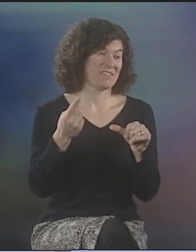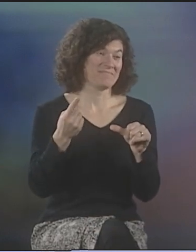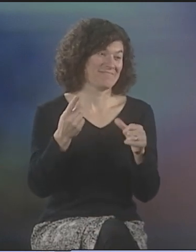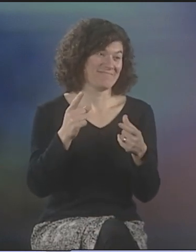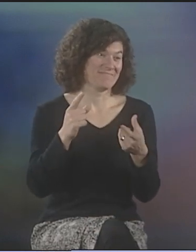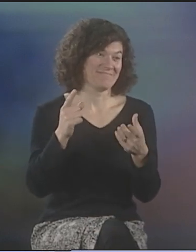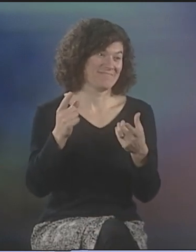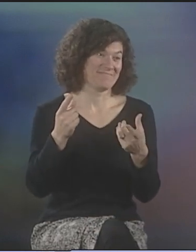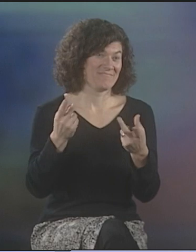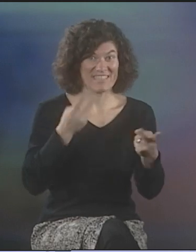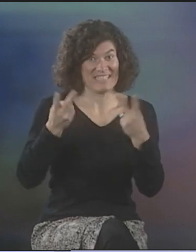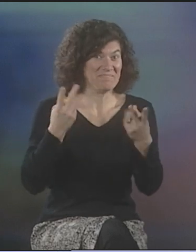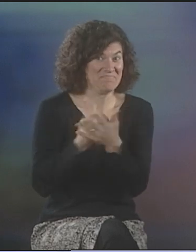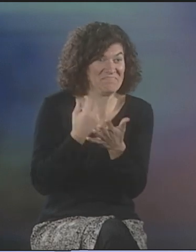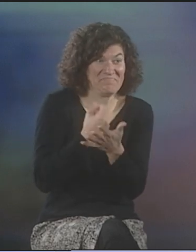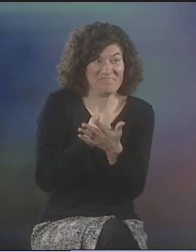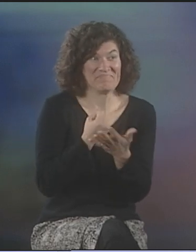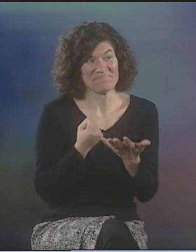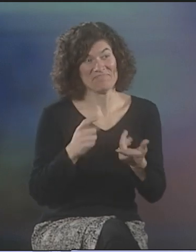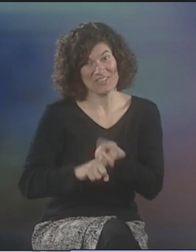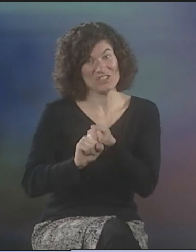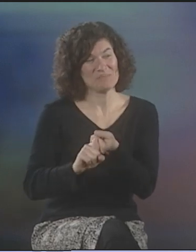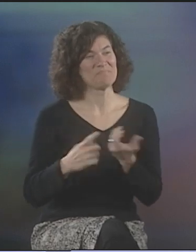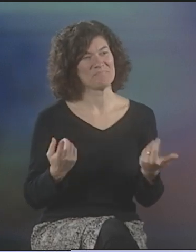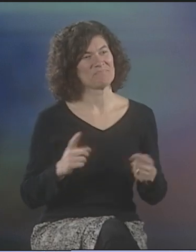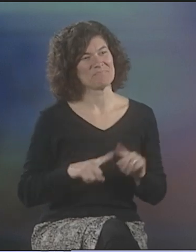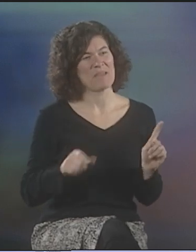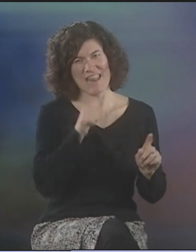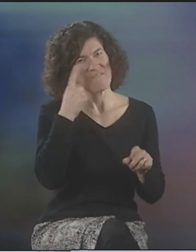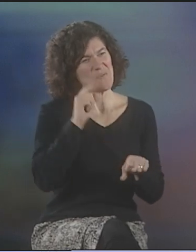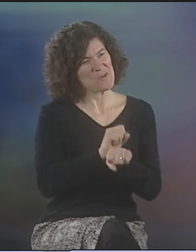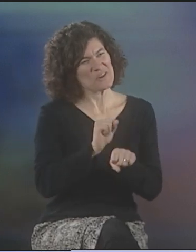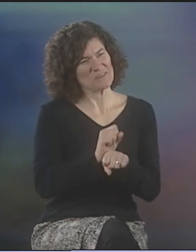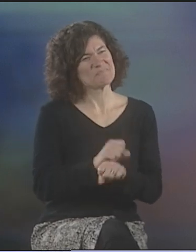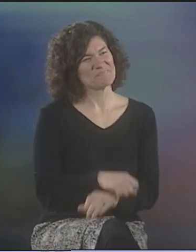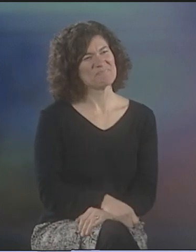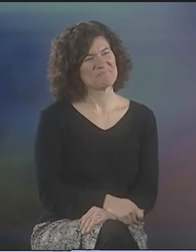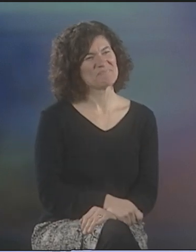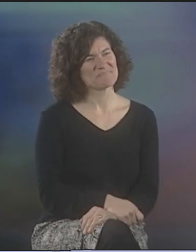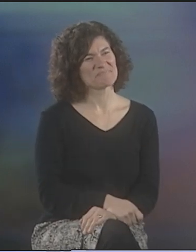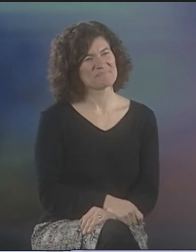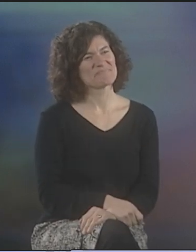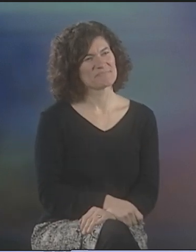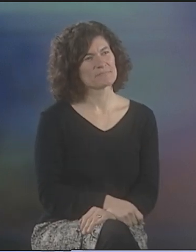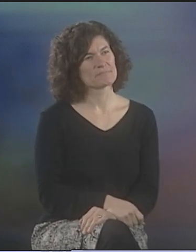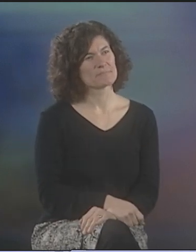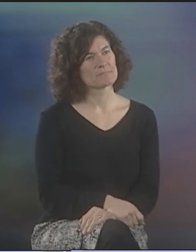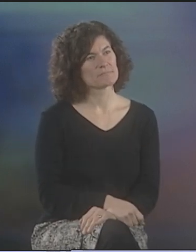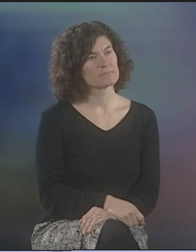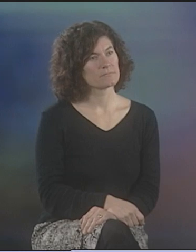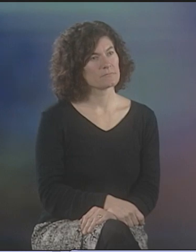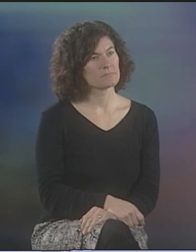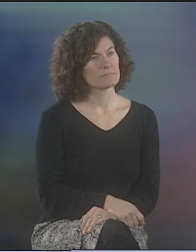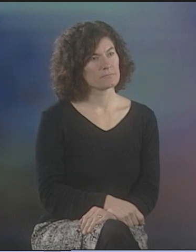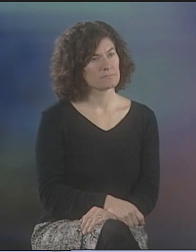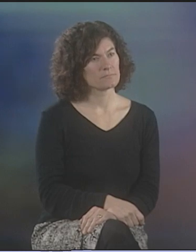AND WE SEE EACH OTHER ONCE IN A WHILE NOW, BUT, YOU KNOW, JUST TO VISIT, JUST TO CATCH UP, STAY FRIENDS, BUT IT'S NEVER FOR WORK ANYMORE.